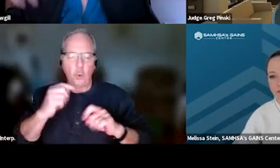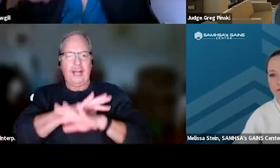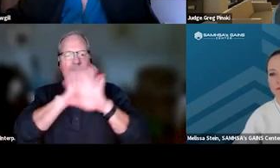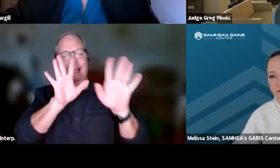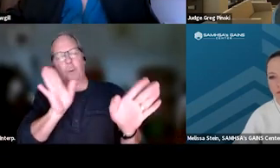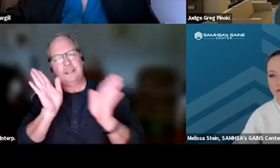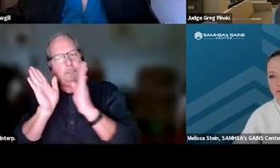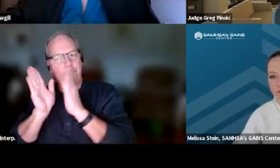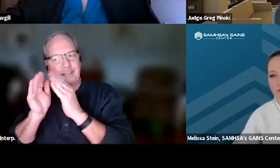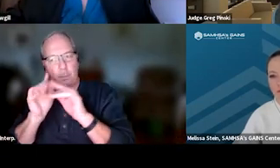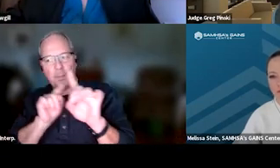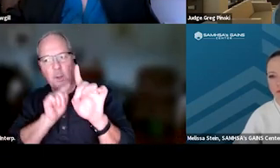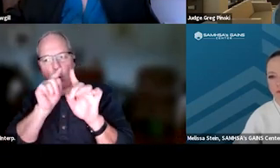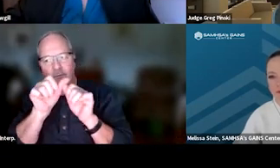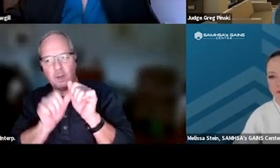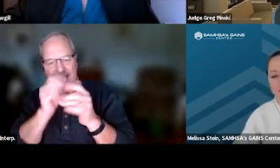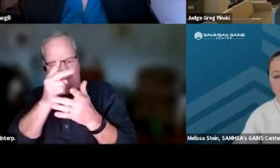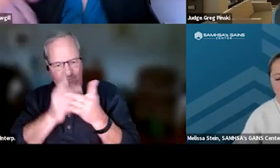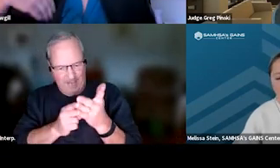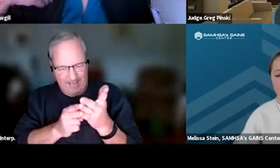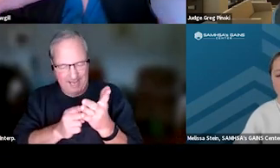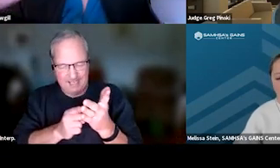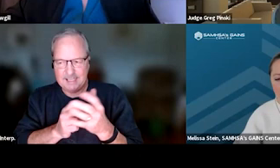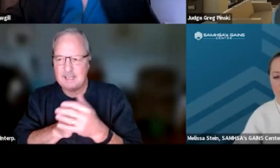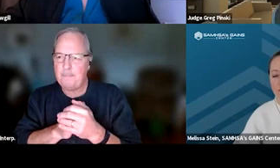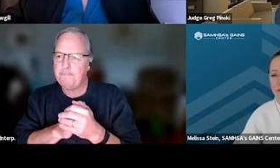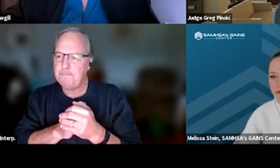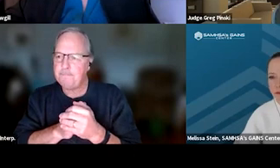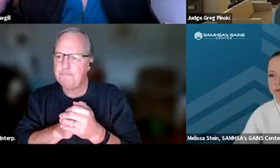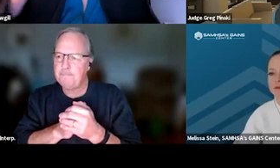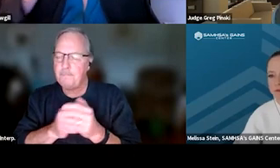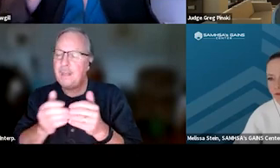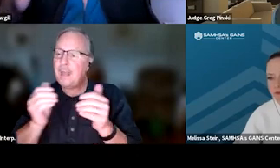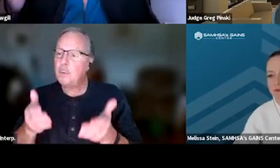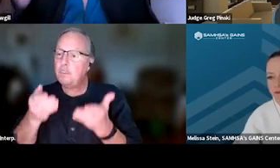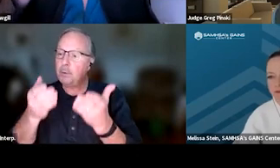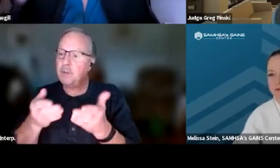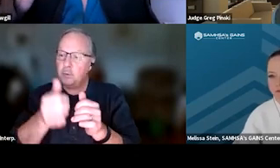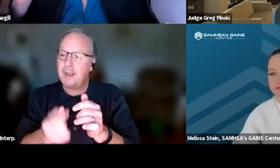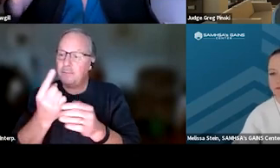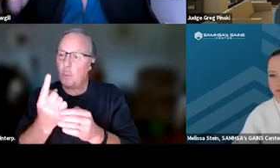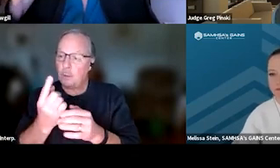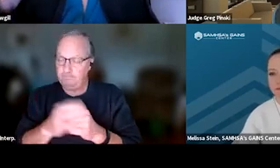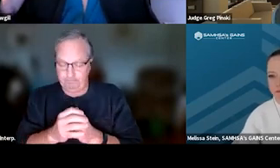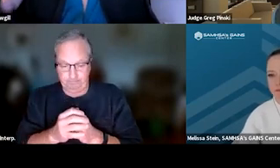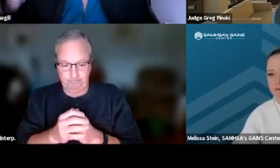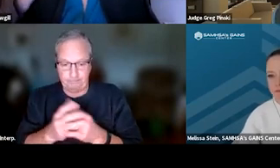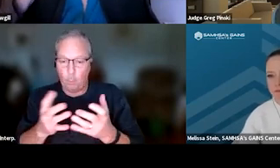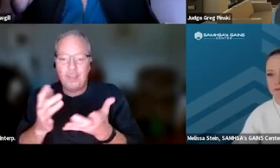what are the goals for each phase, and then how you're gonna present those to everyone, and what they can earn with each phase.